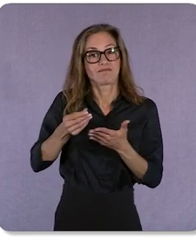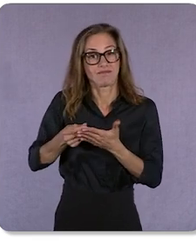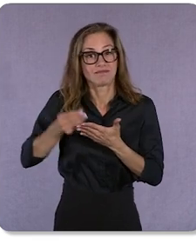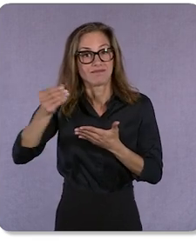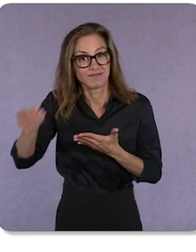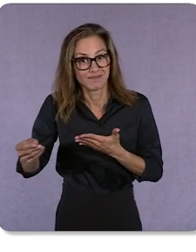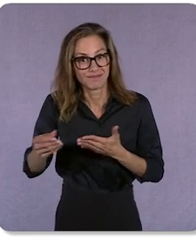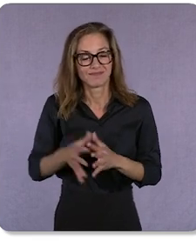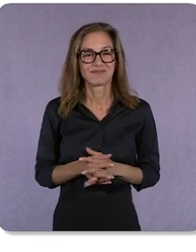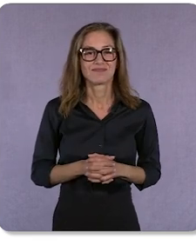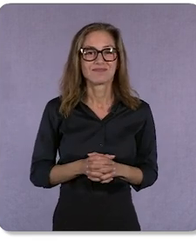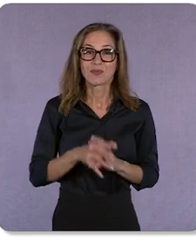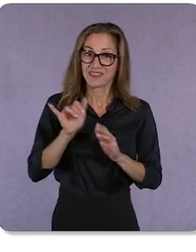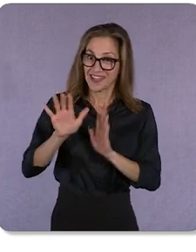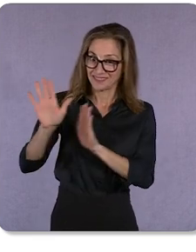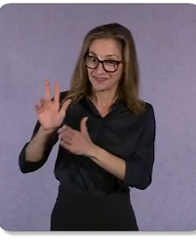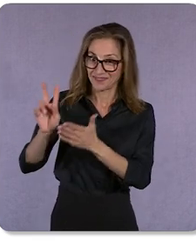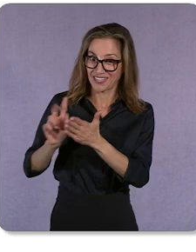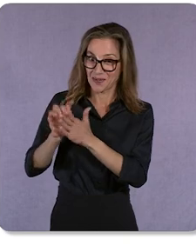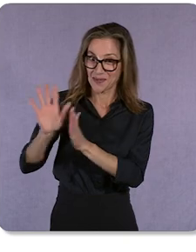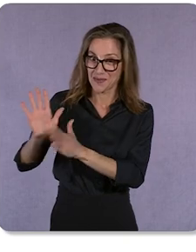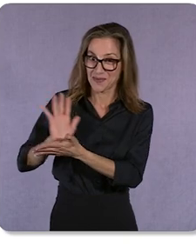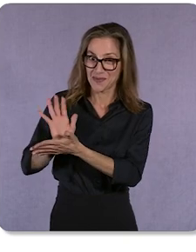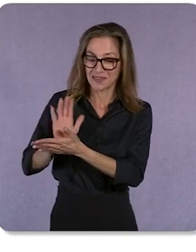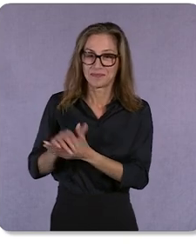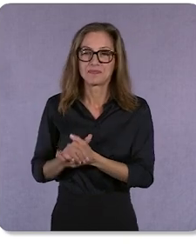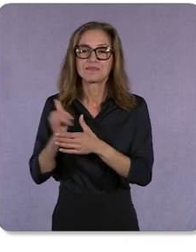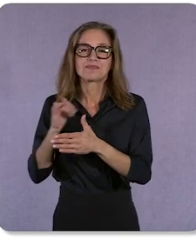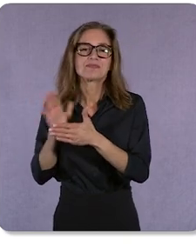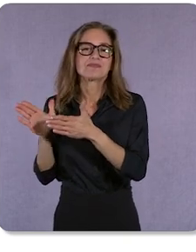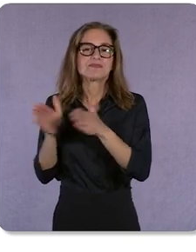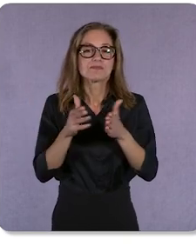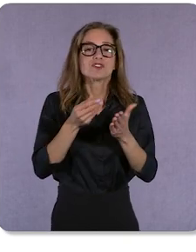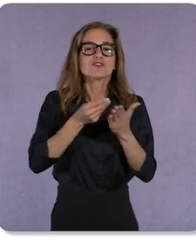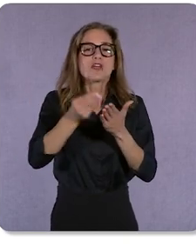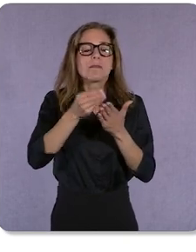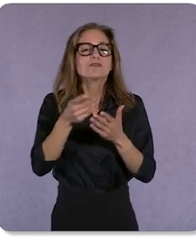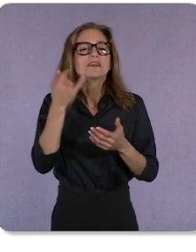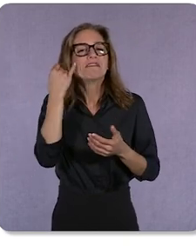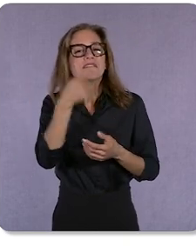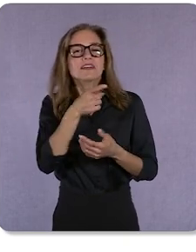So that’s video, Now what about when shoppers are wandering from channel-to-channel,